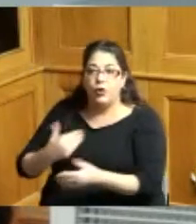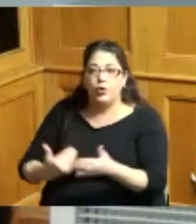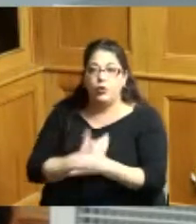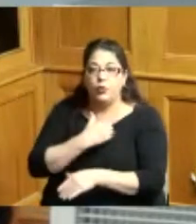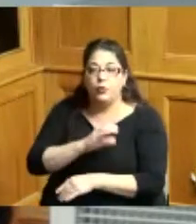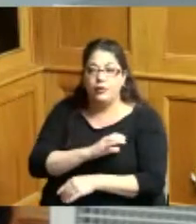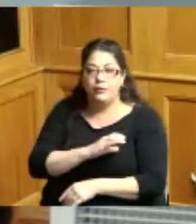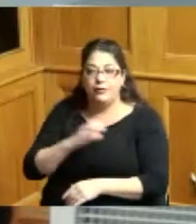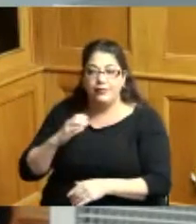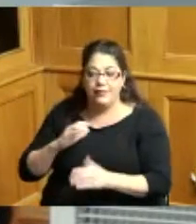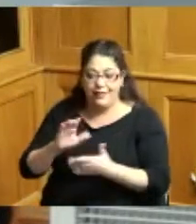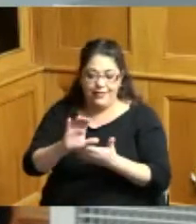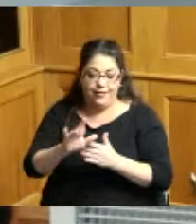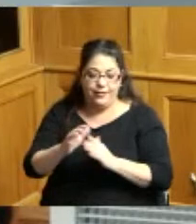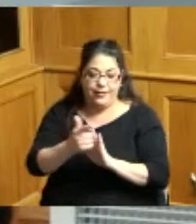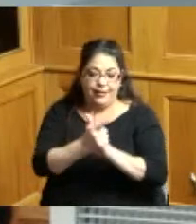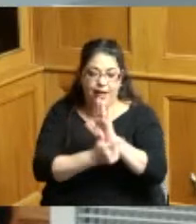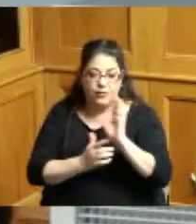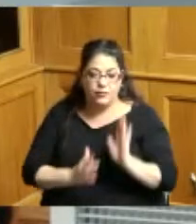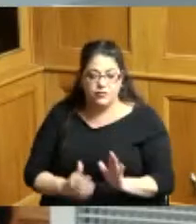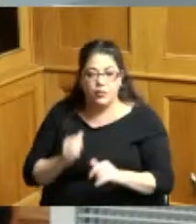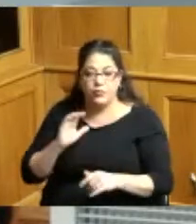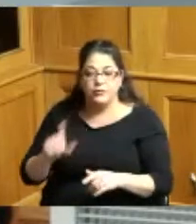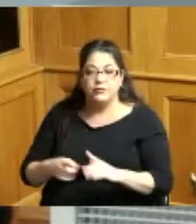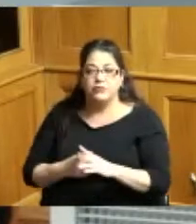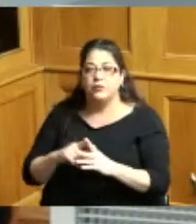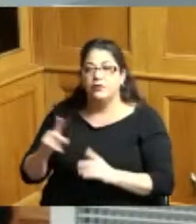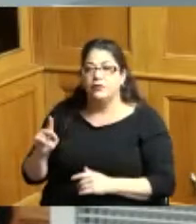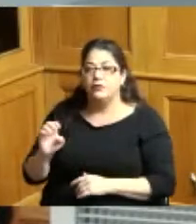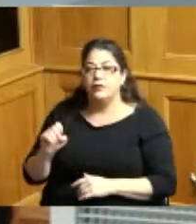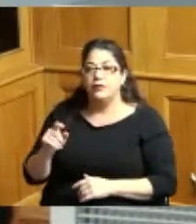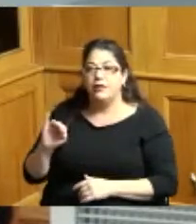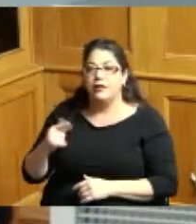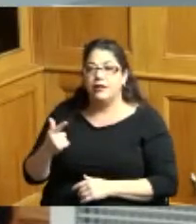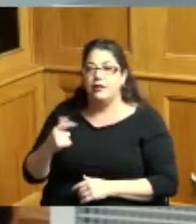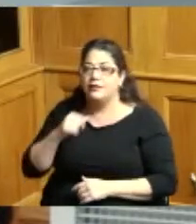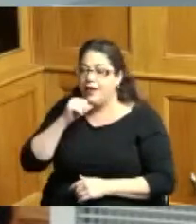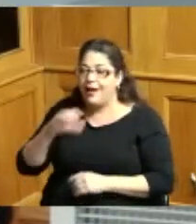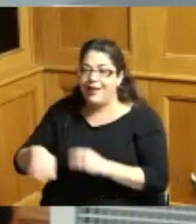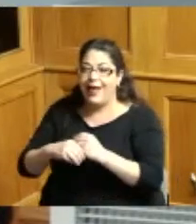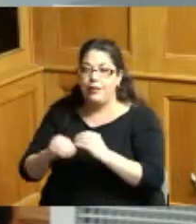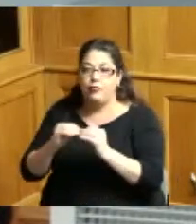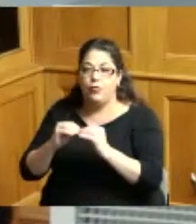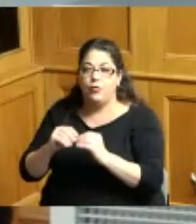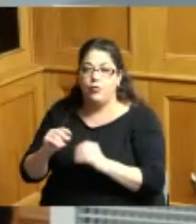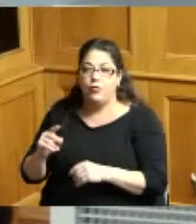this case Keating is not putting any more billable hours into it it's all waiting for the court's